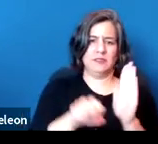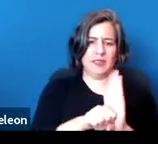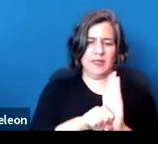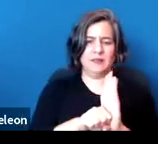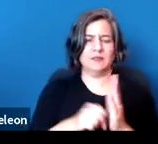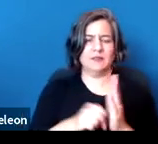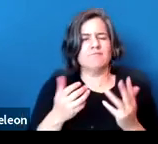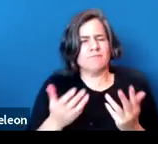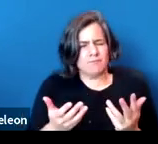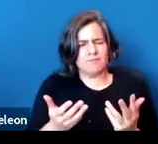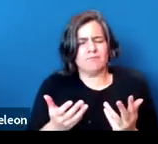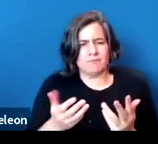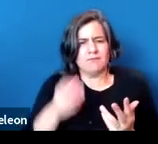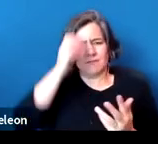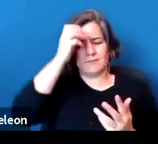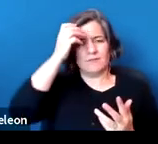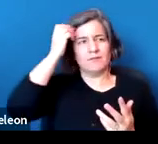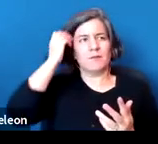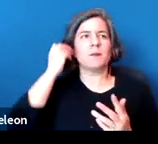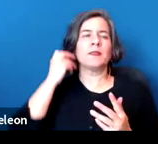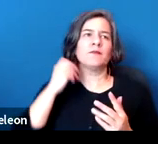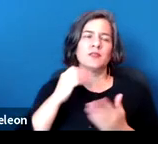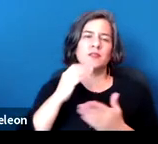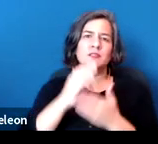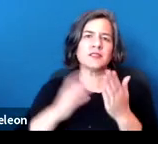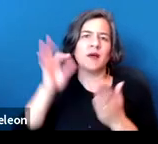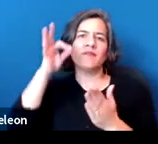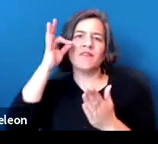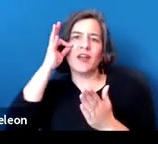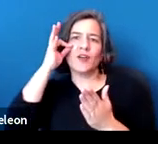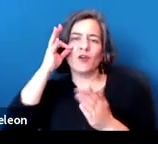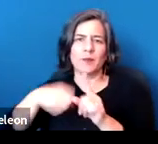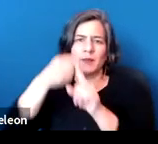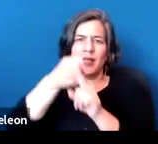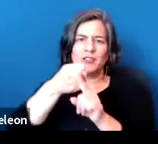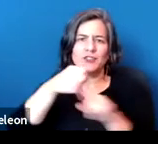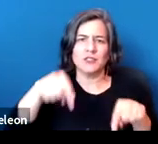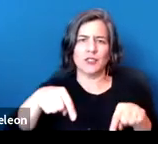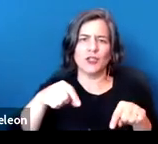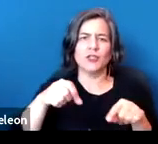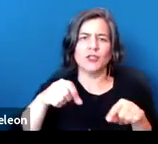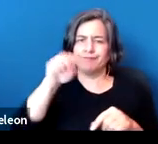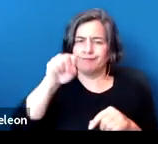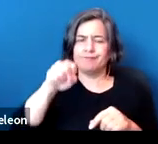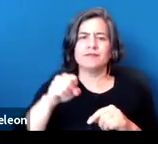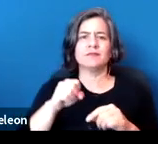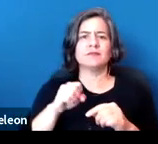So the issue is, does the tenant, per se, create a direct threat such that the rental would not be required?